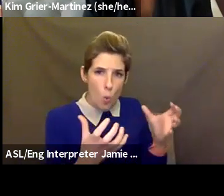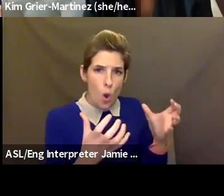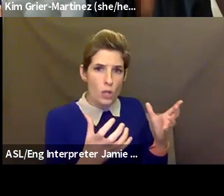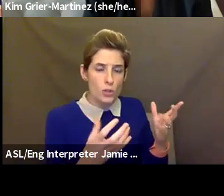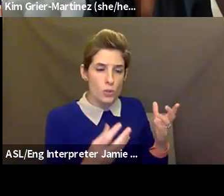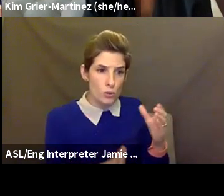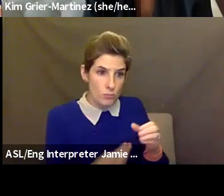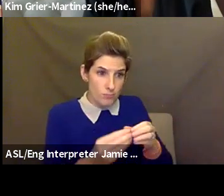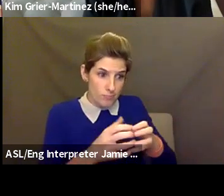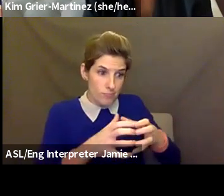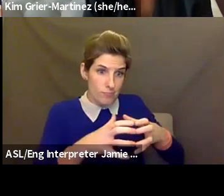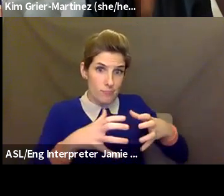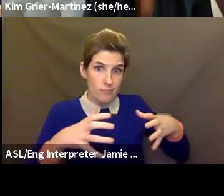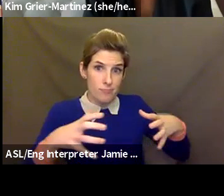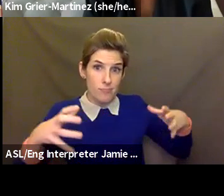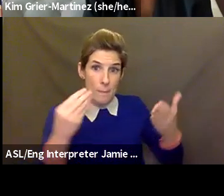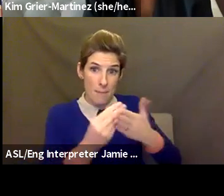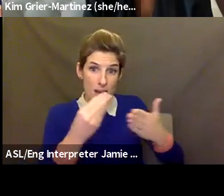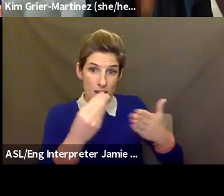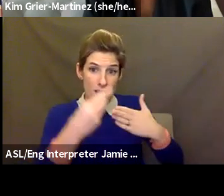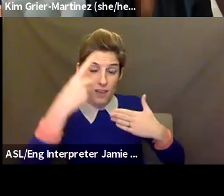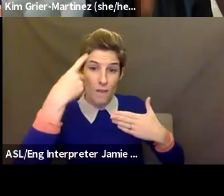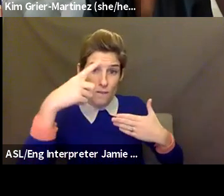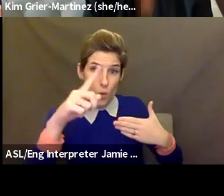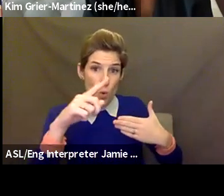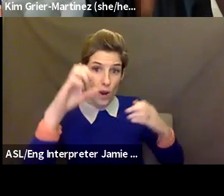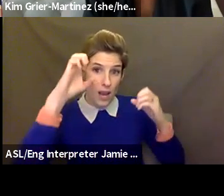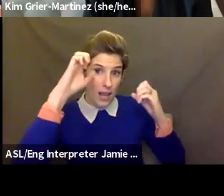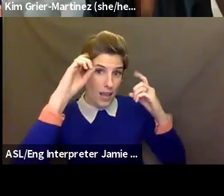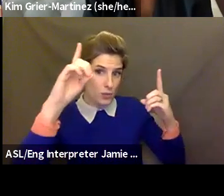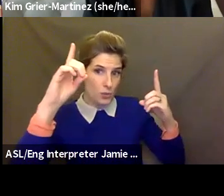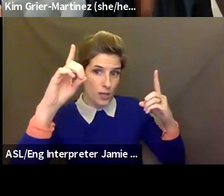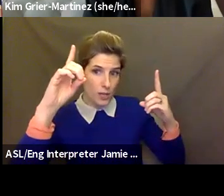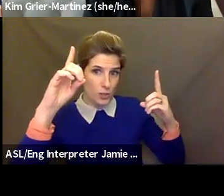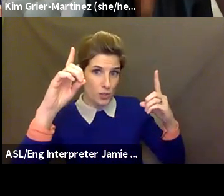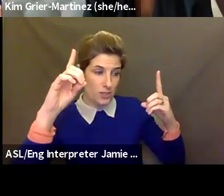technical resources for arts education organizations and cultural organizations to do this work equitably. And, of